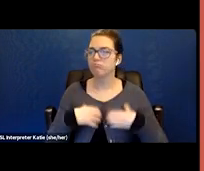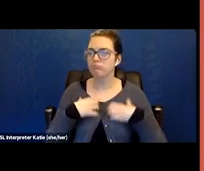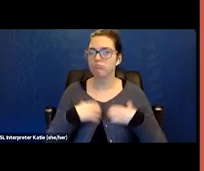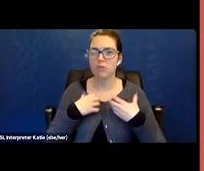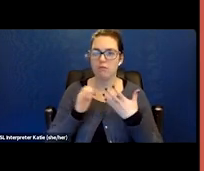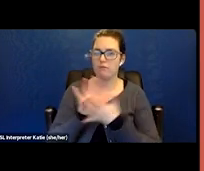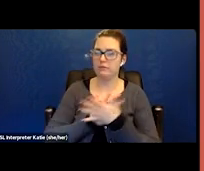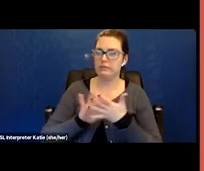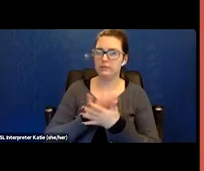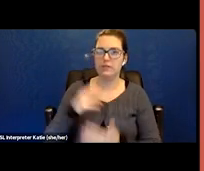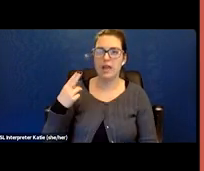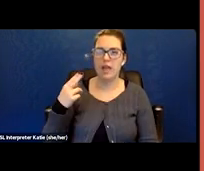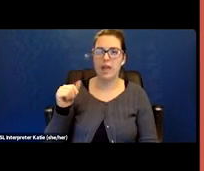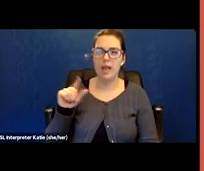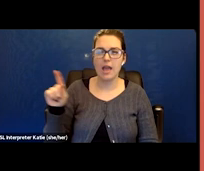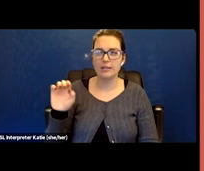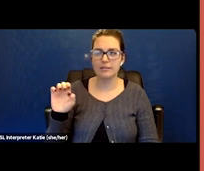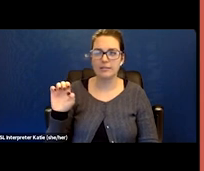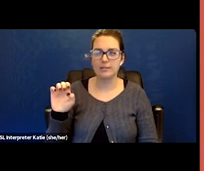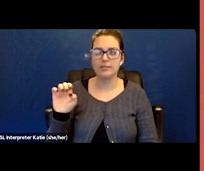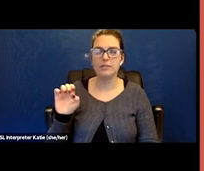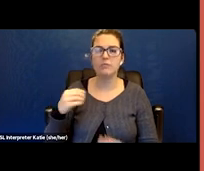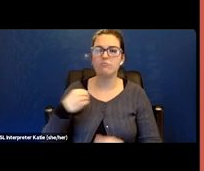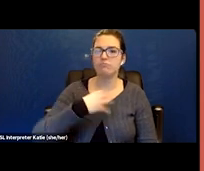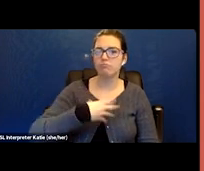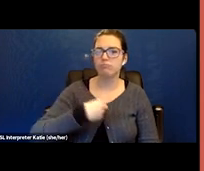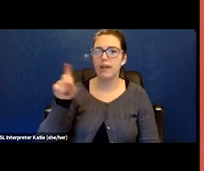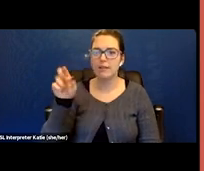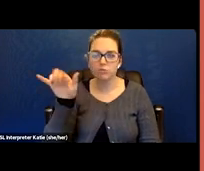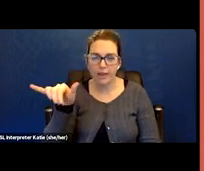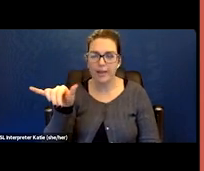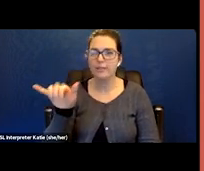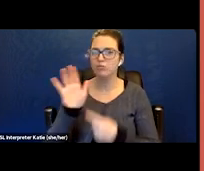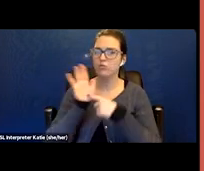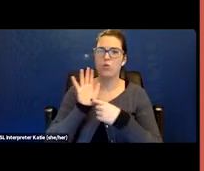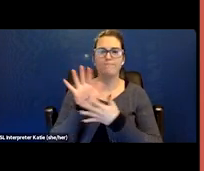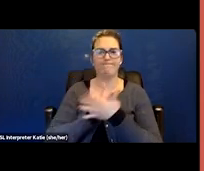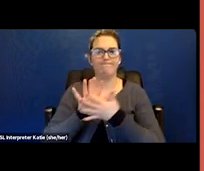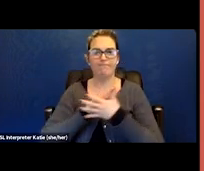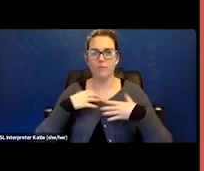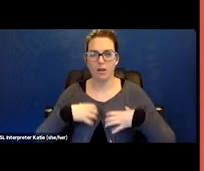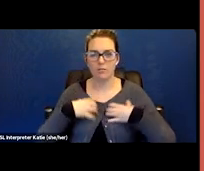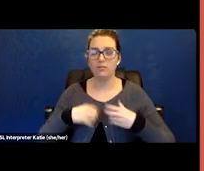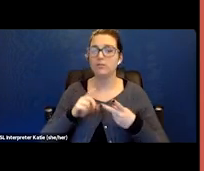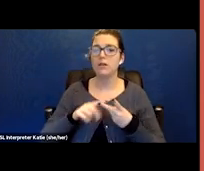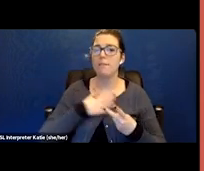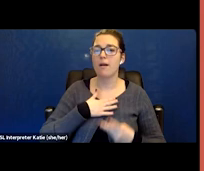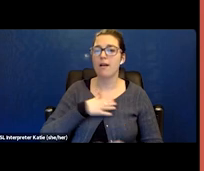I now have low oxygen levels all the time. I'm just a few units away